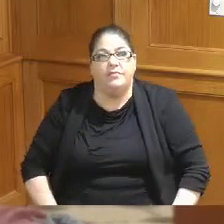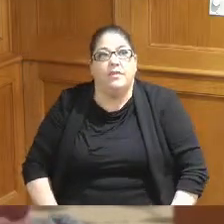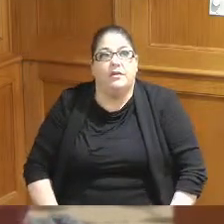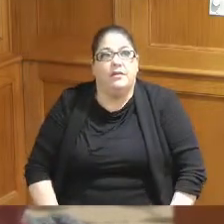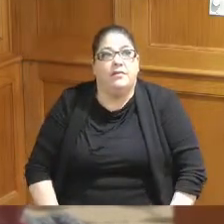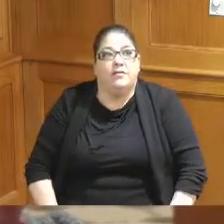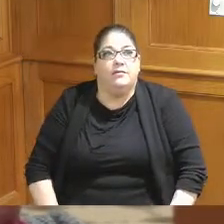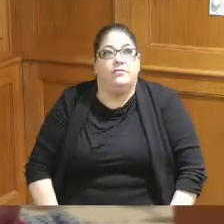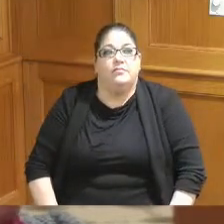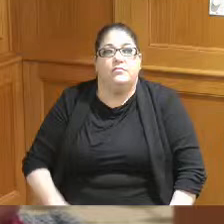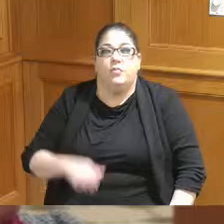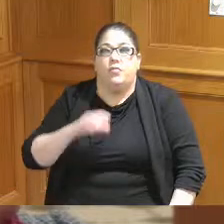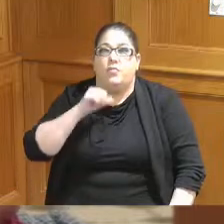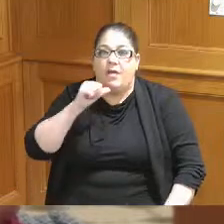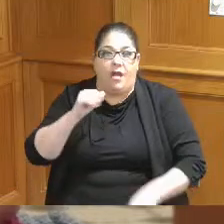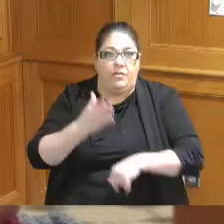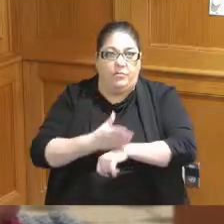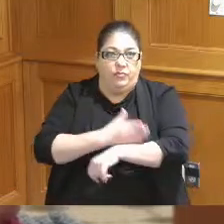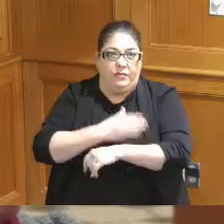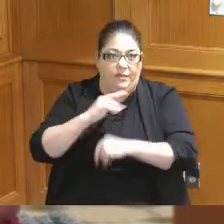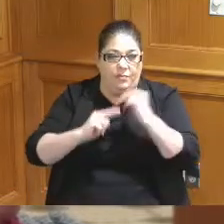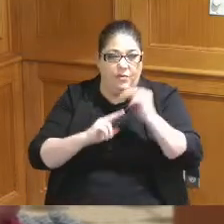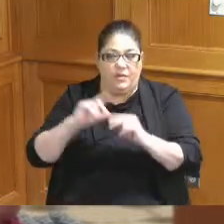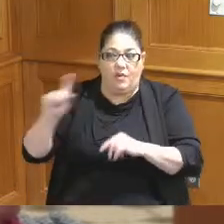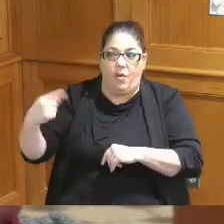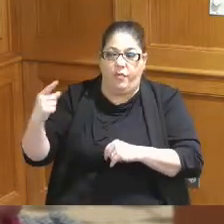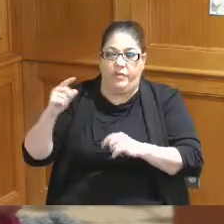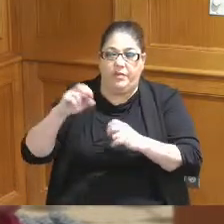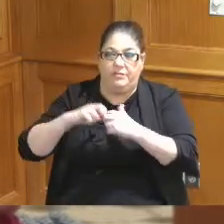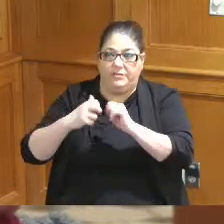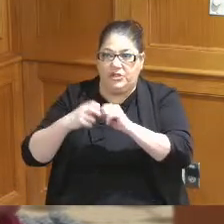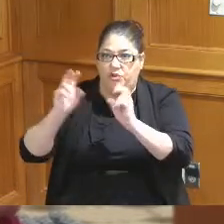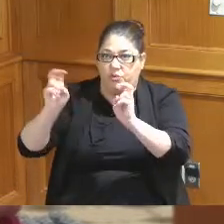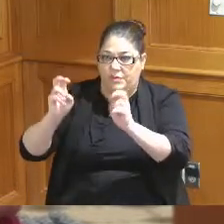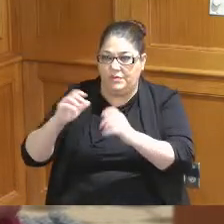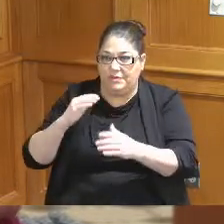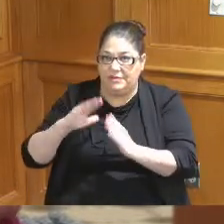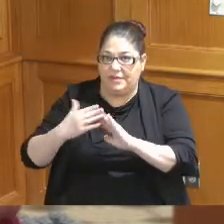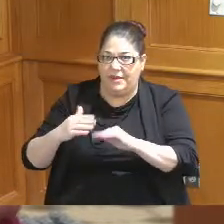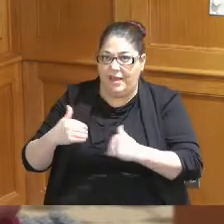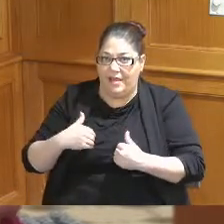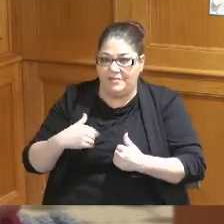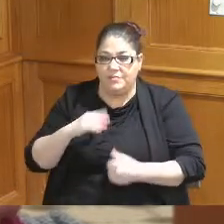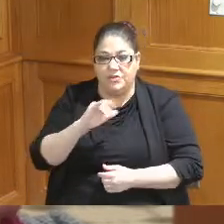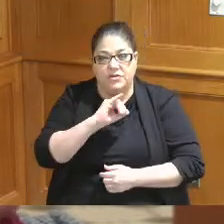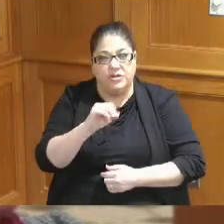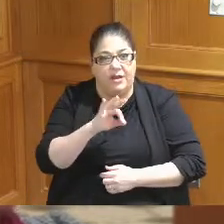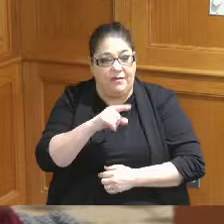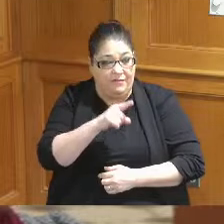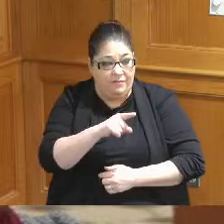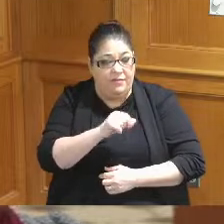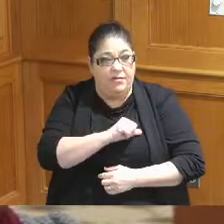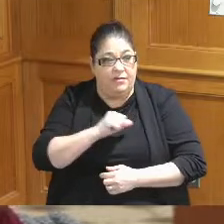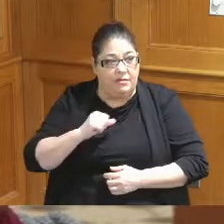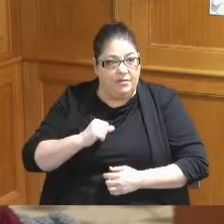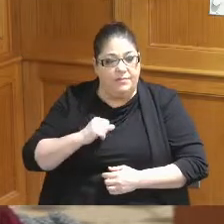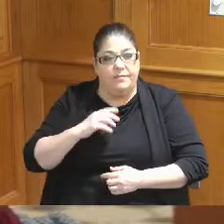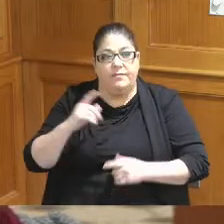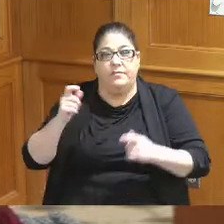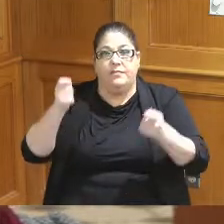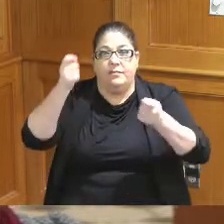building that's the only issue the city has so I think Jeff and and the City Manager are going to